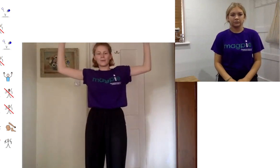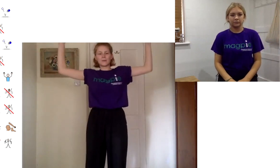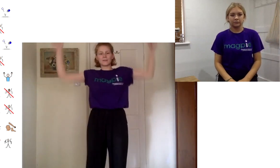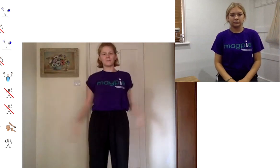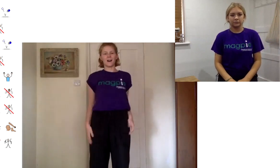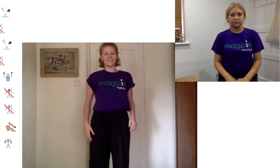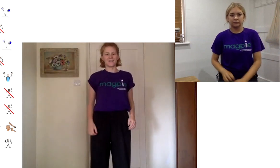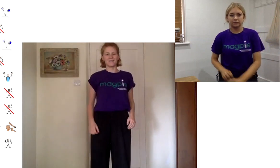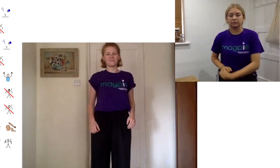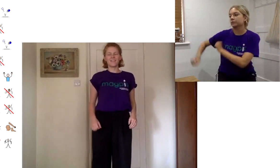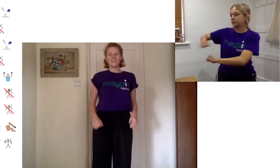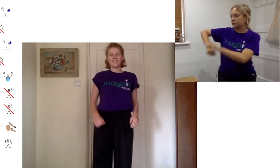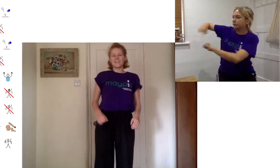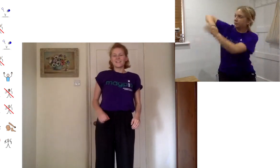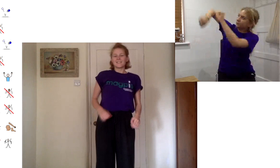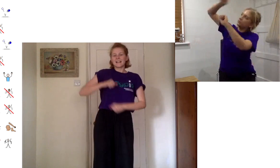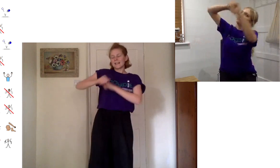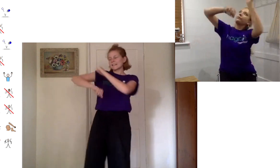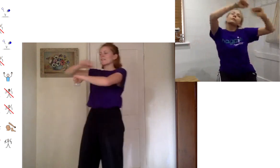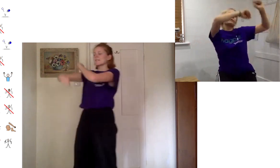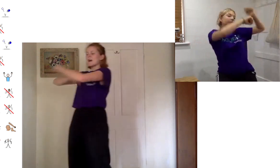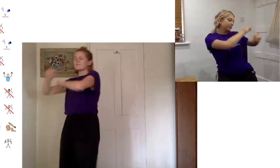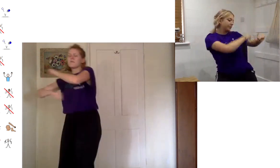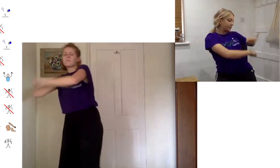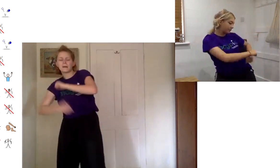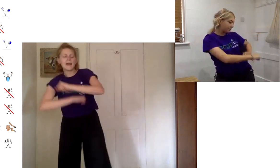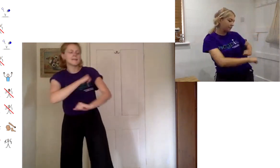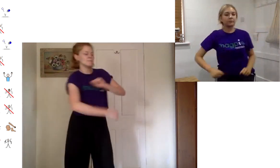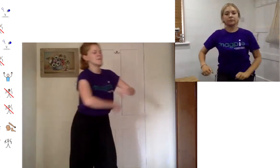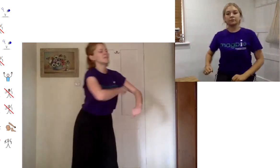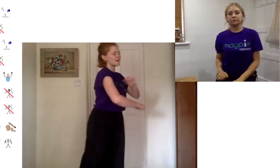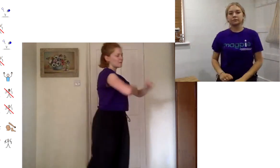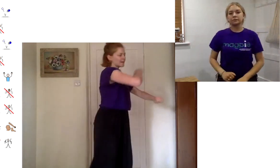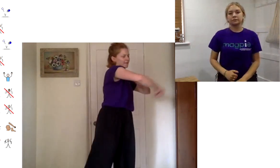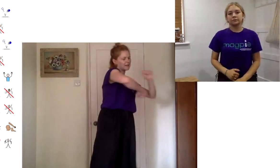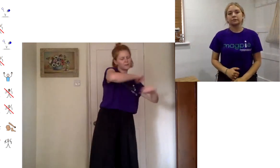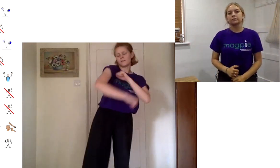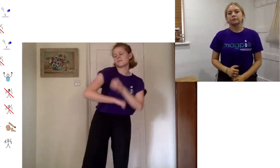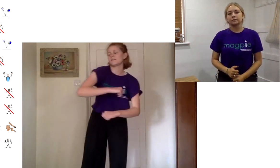beautiful mask on so let's simon if you wouldn't mind playing some music and we can have a little